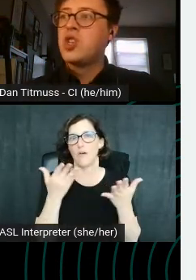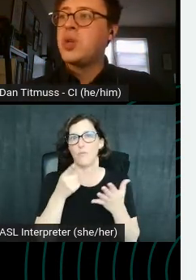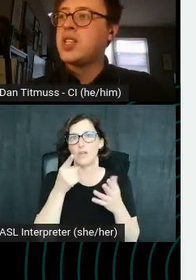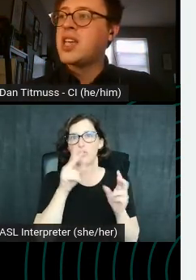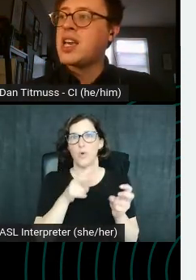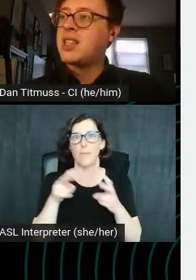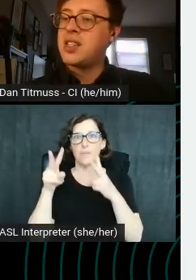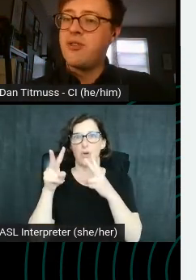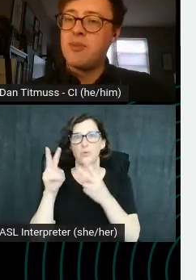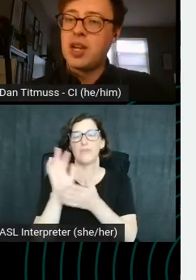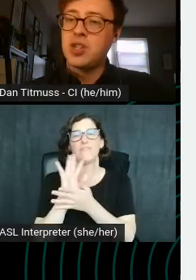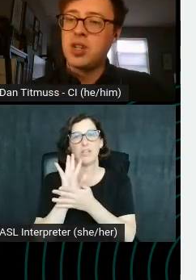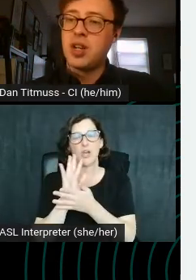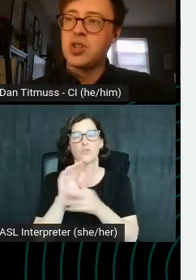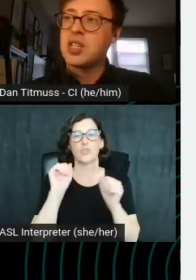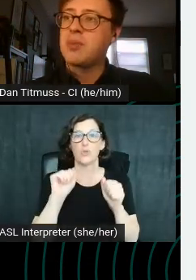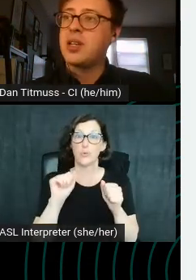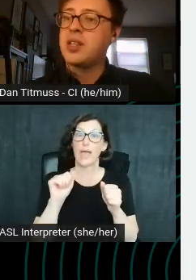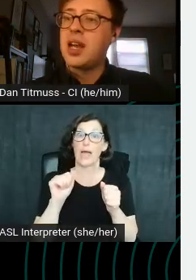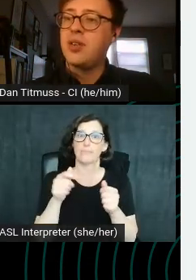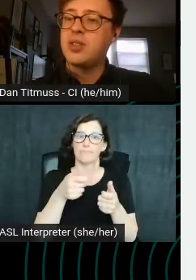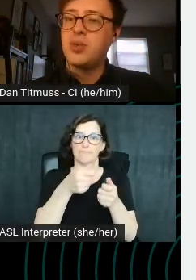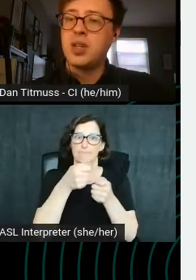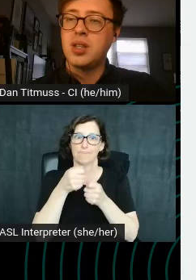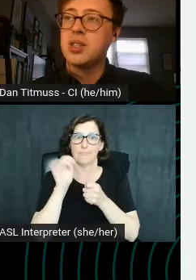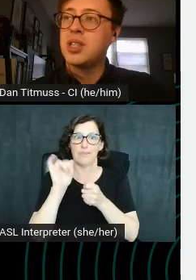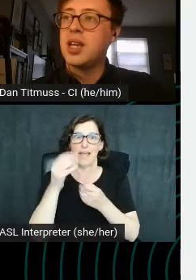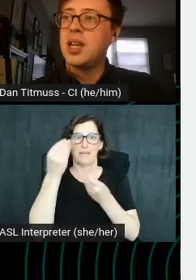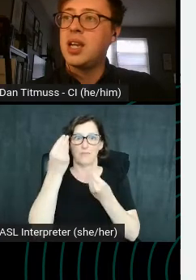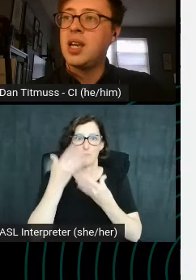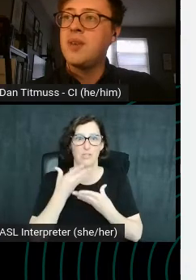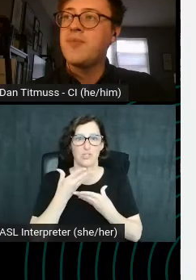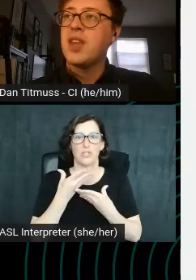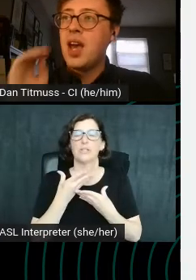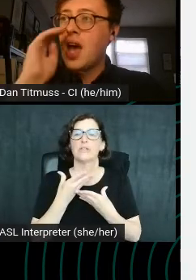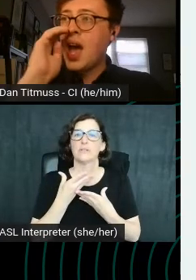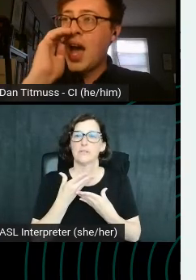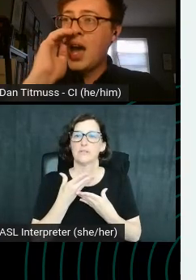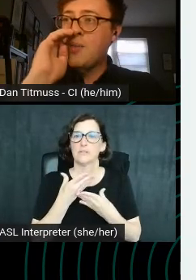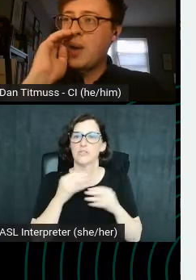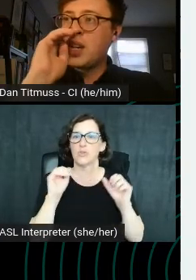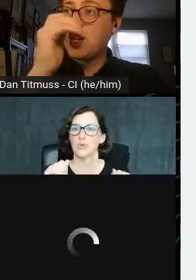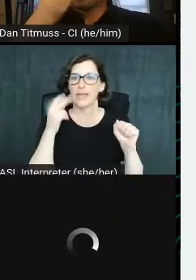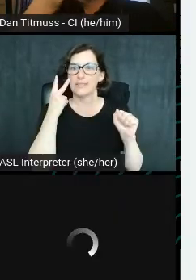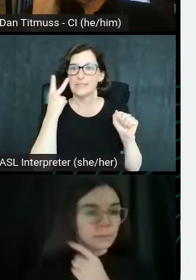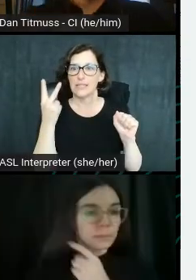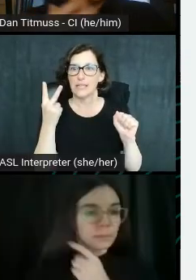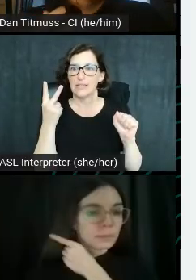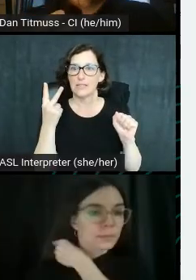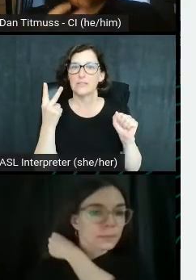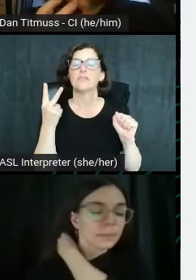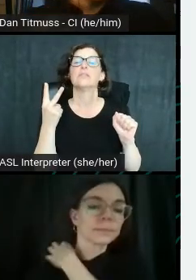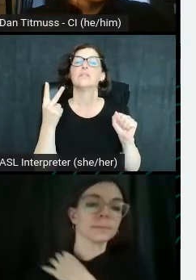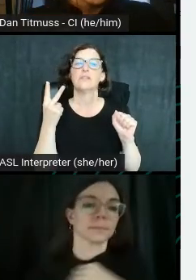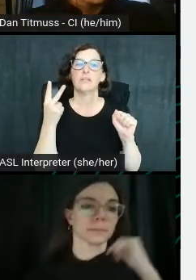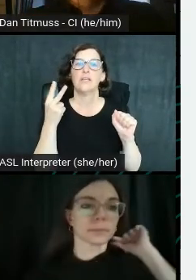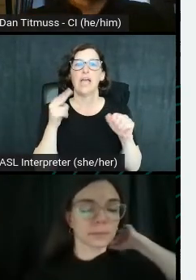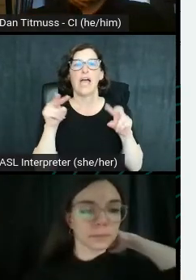So, we can take this information, just separate this out, so we can see it here, and we can look at the tags that a video has.